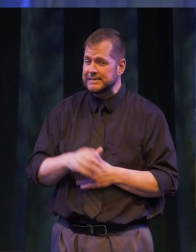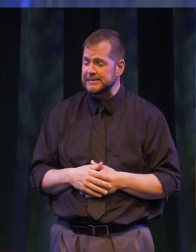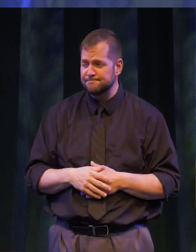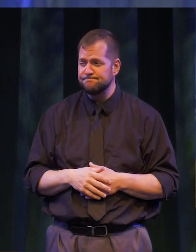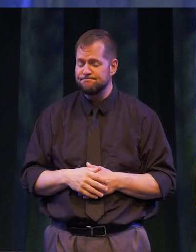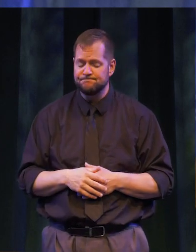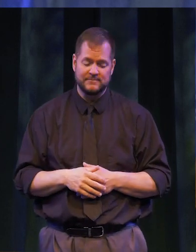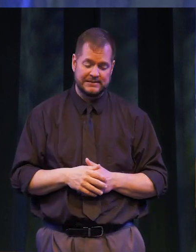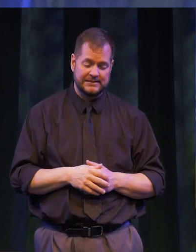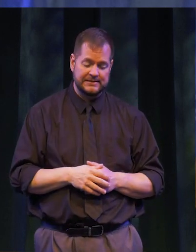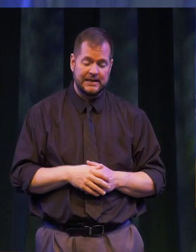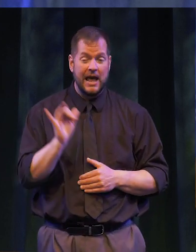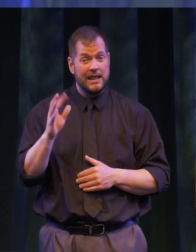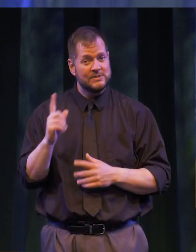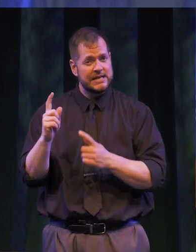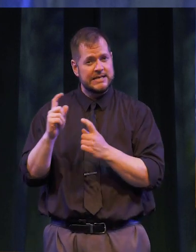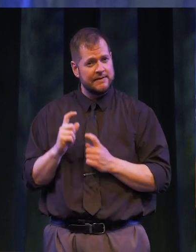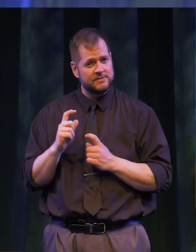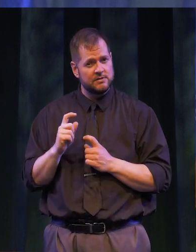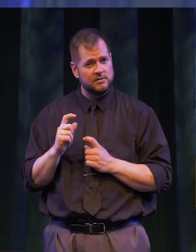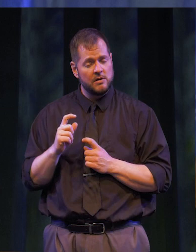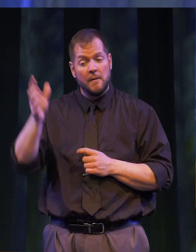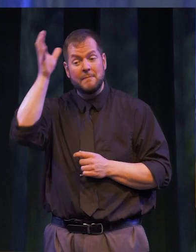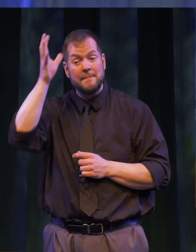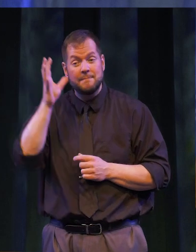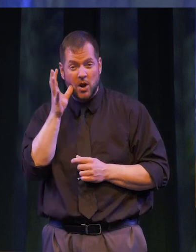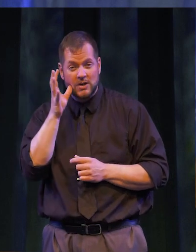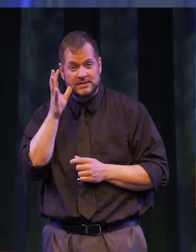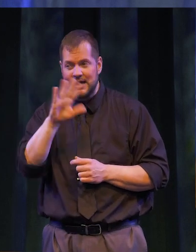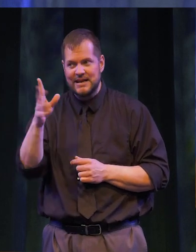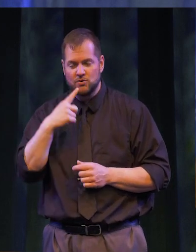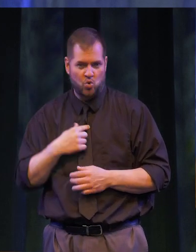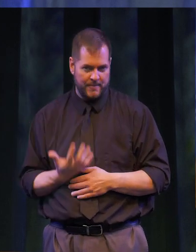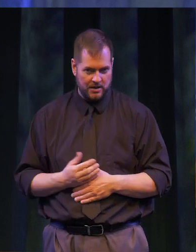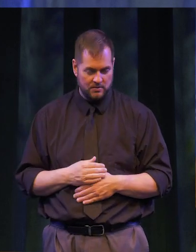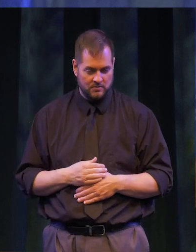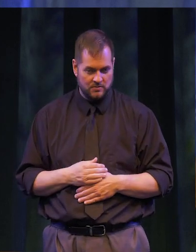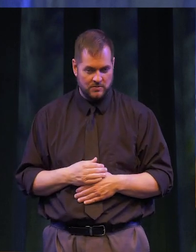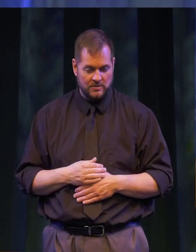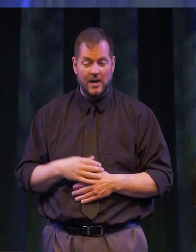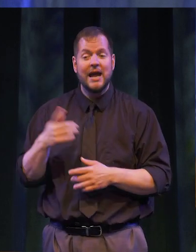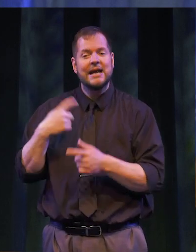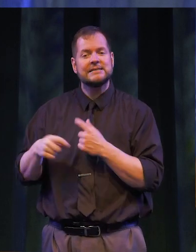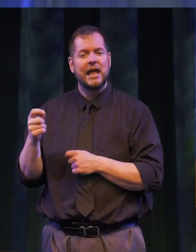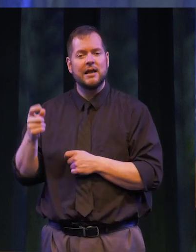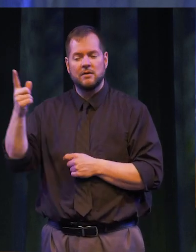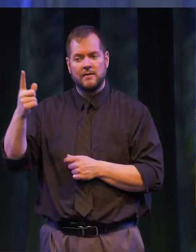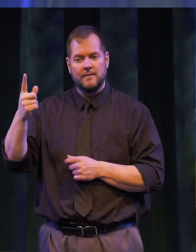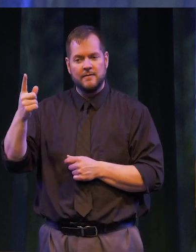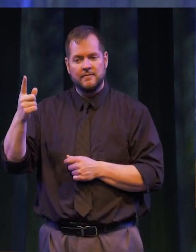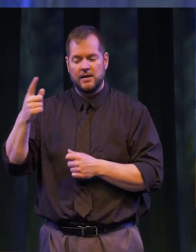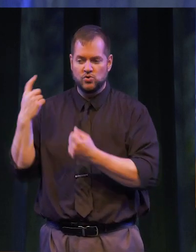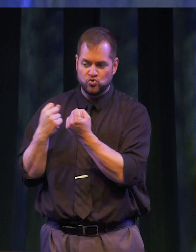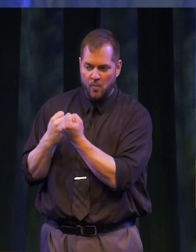BOCES. It was a gift that my parents did not share this with me -- rather they wholeheartedly